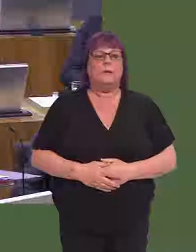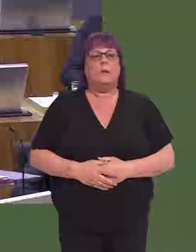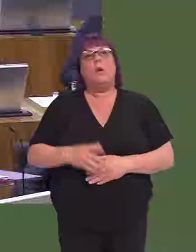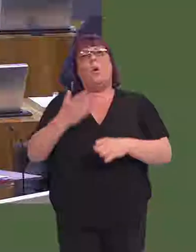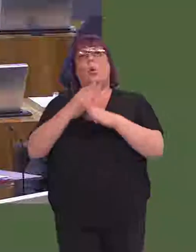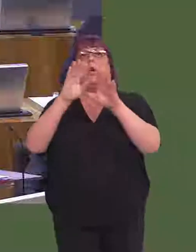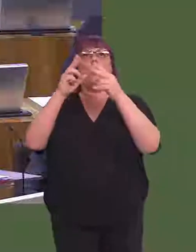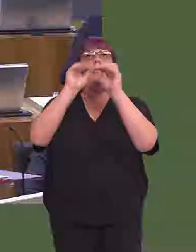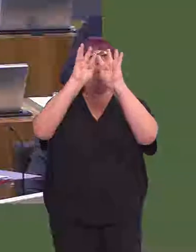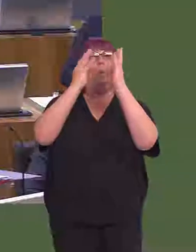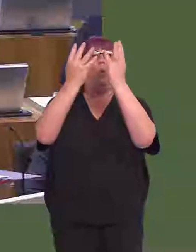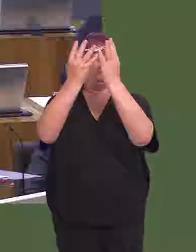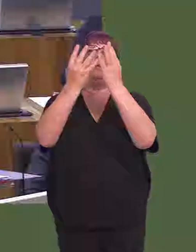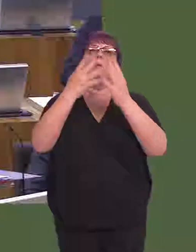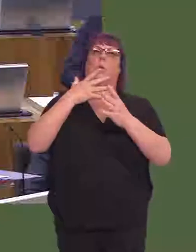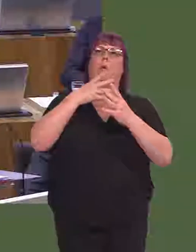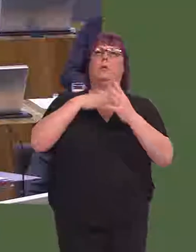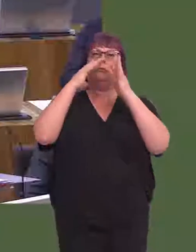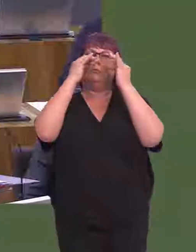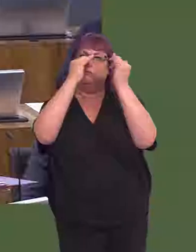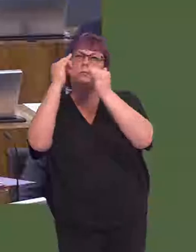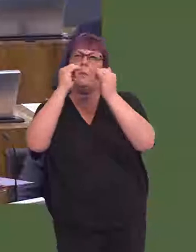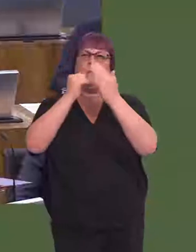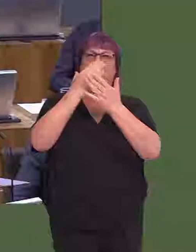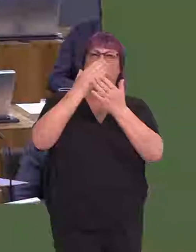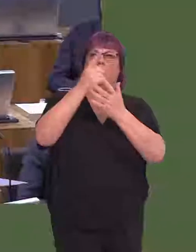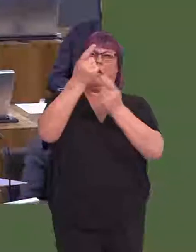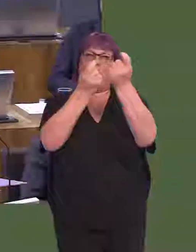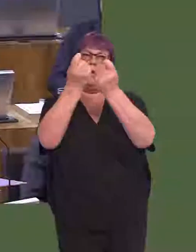Working with the board, we intend to make sure that the board looks to a situation where